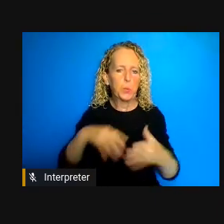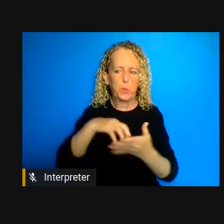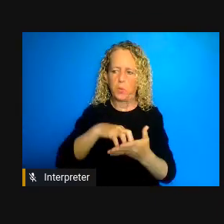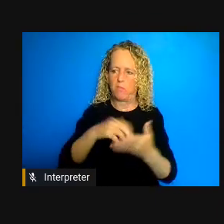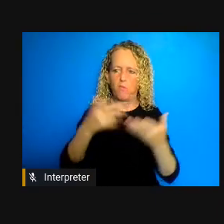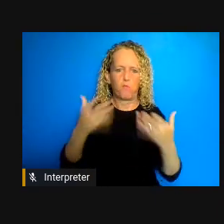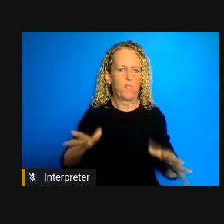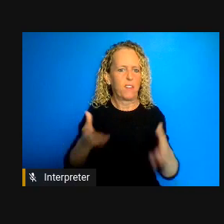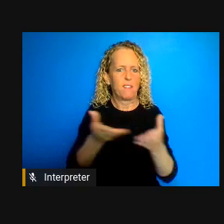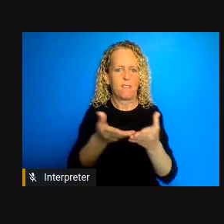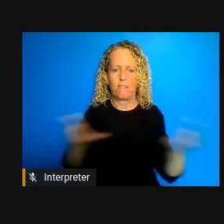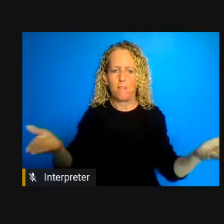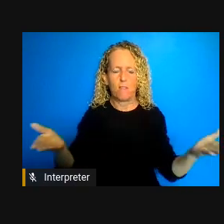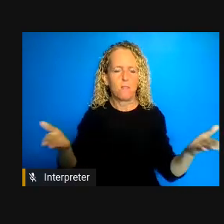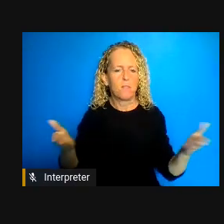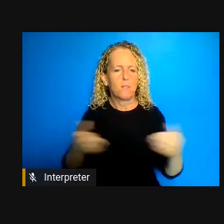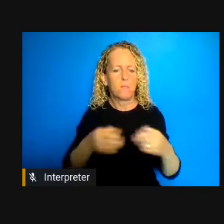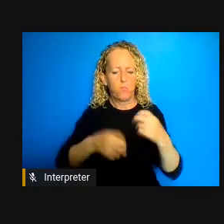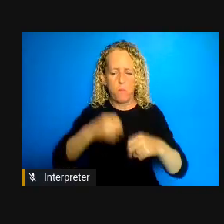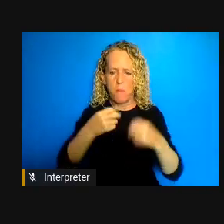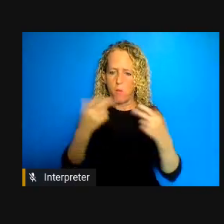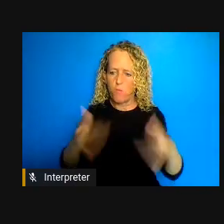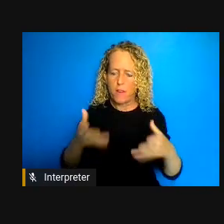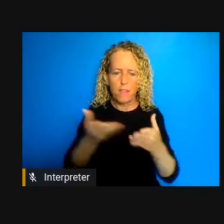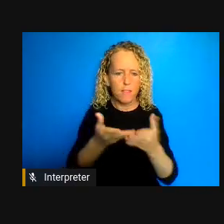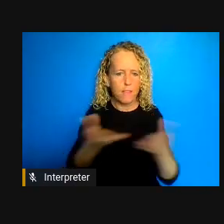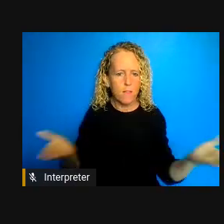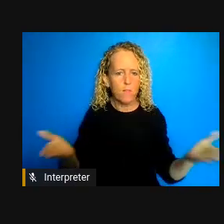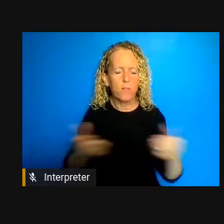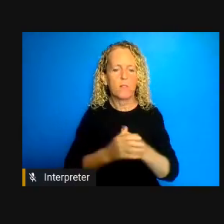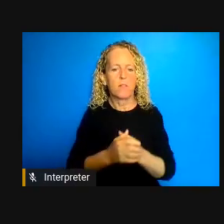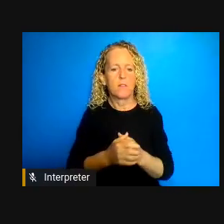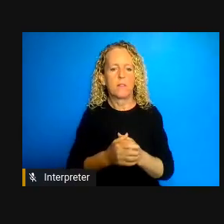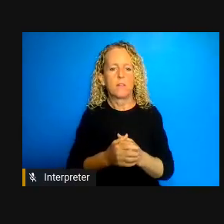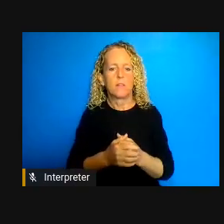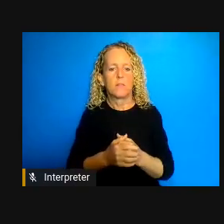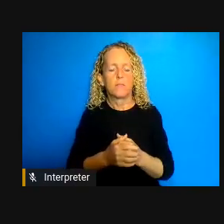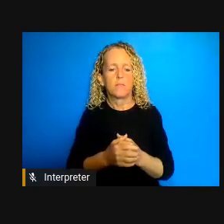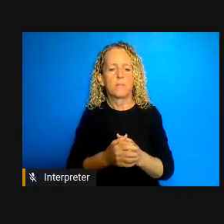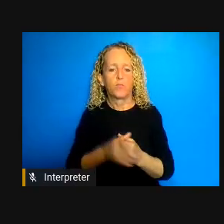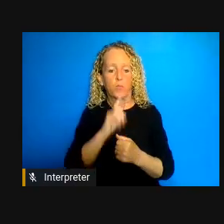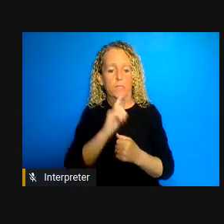of what we're not now calling emergency or emergency response conditions like